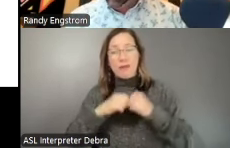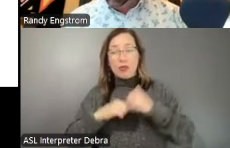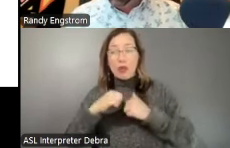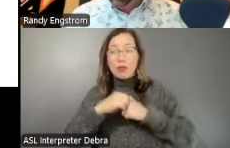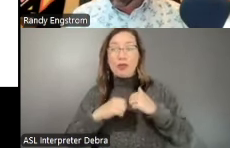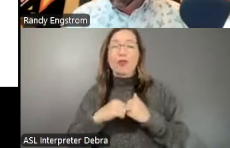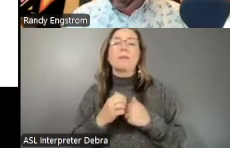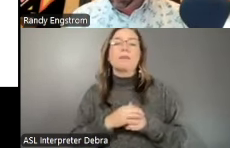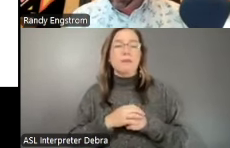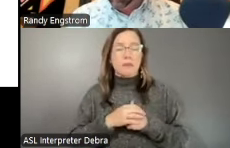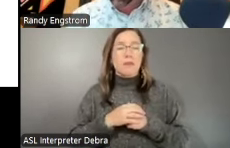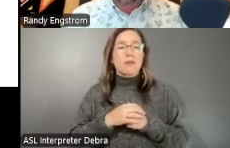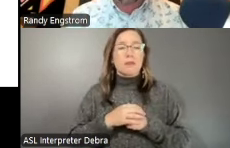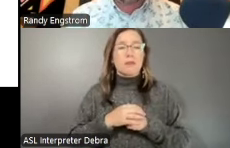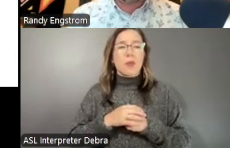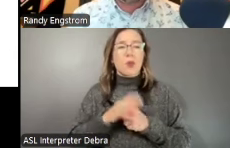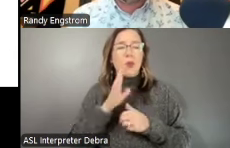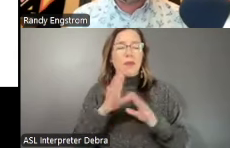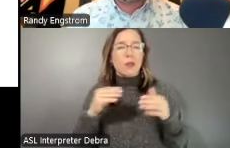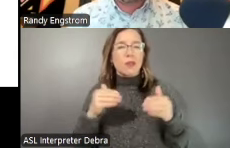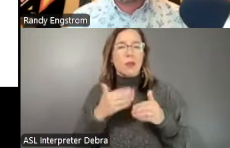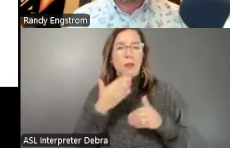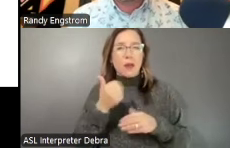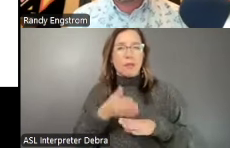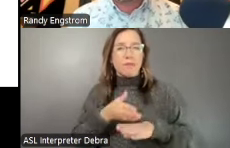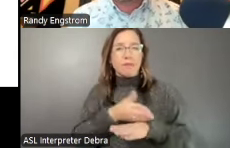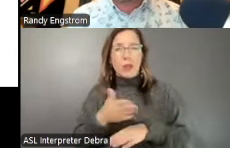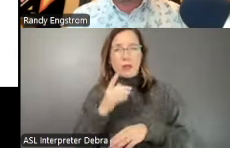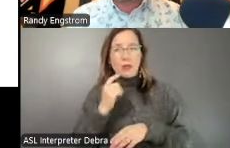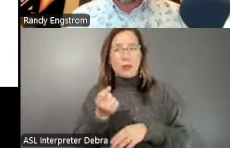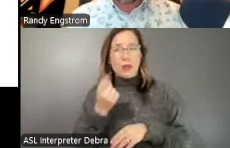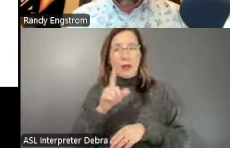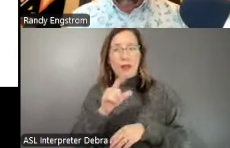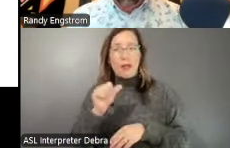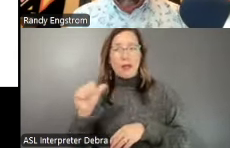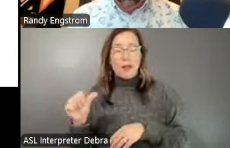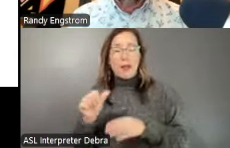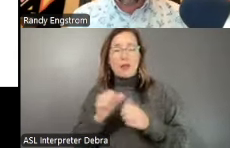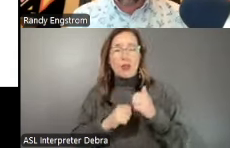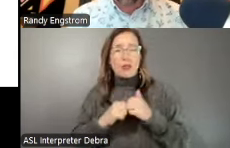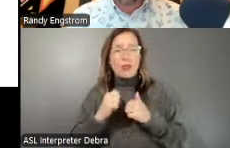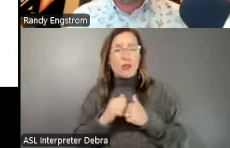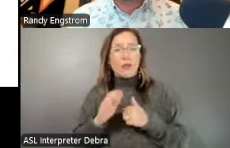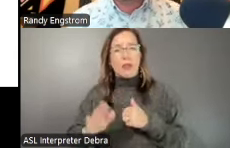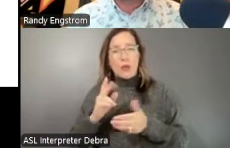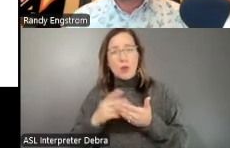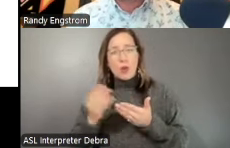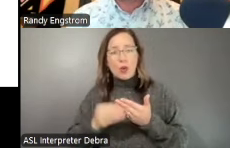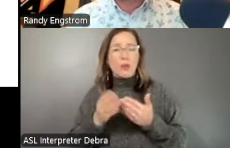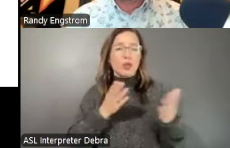will then focus on better understanding what LAA structures, their programs and services, how they